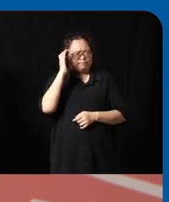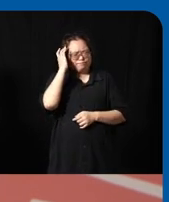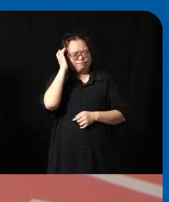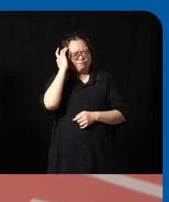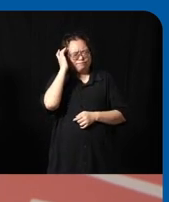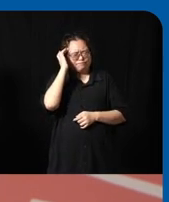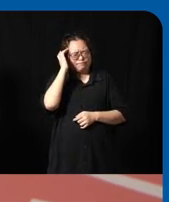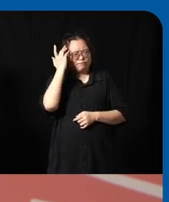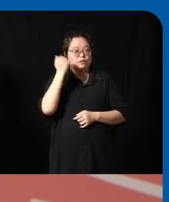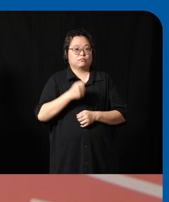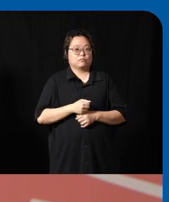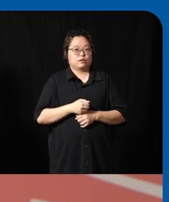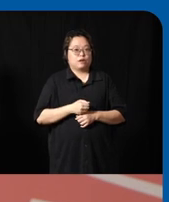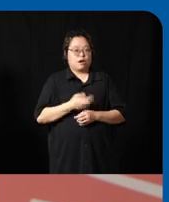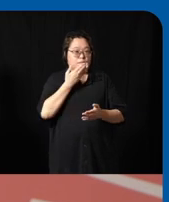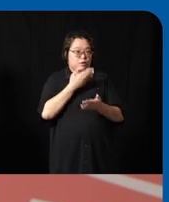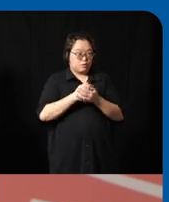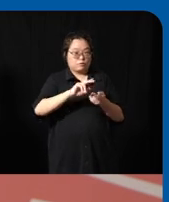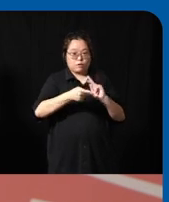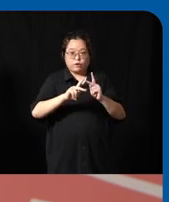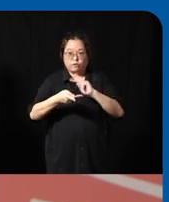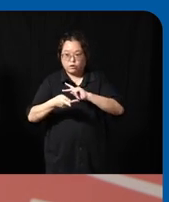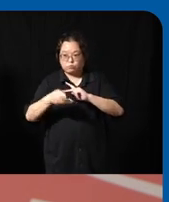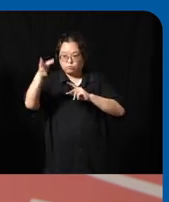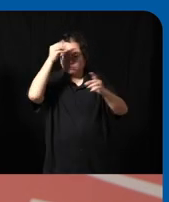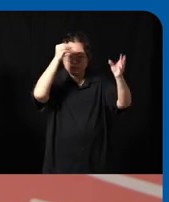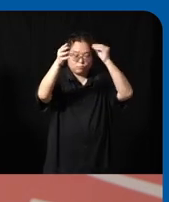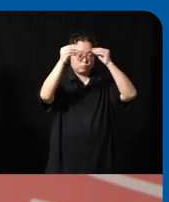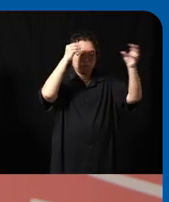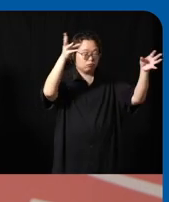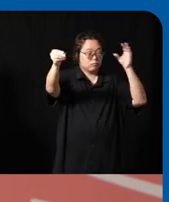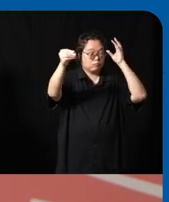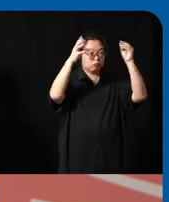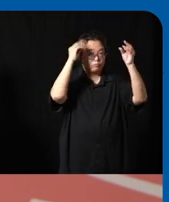effective Partnerships and learning from each other sounds like uh sounds like the right thing